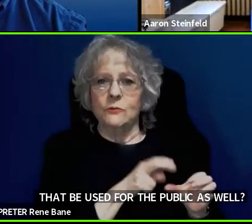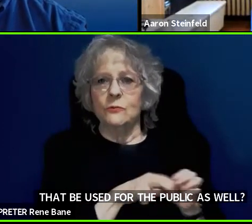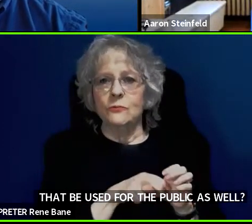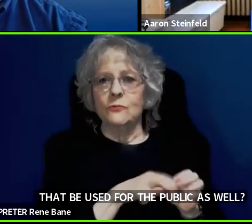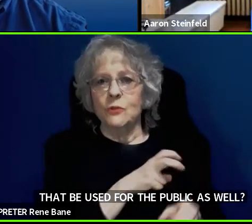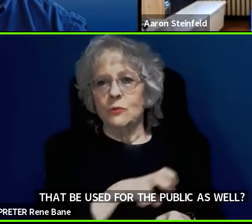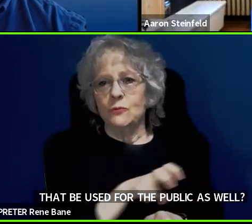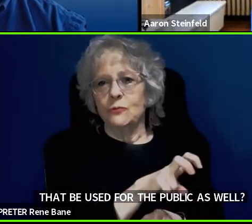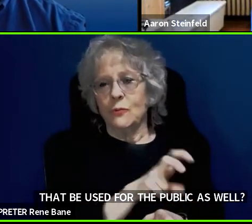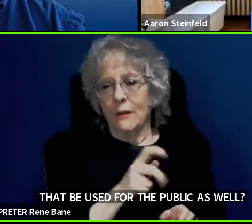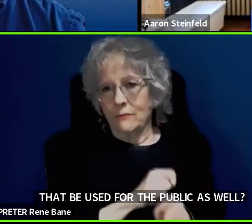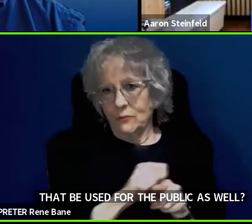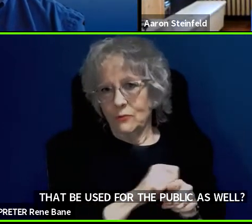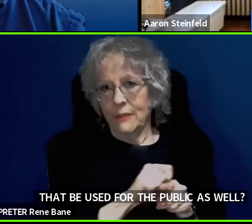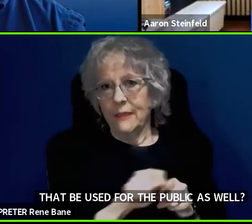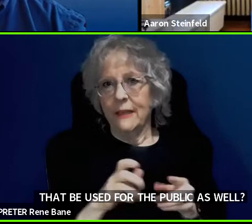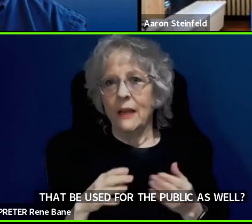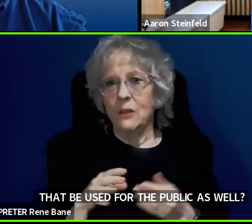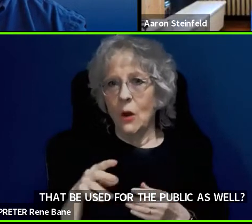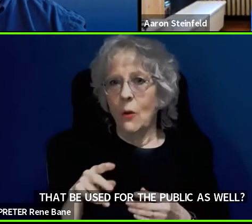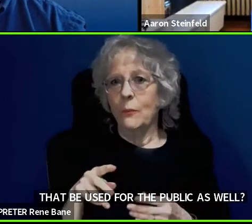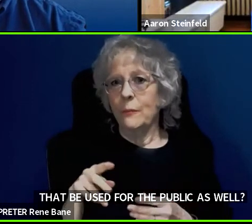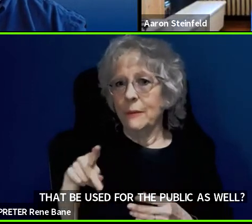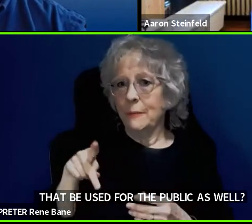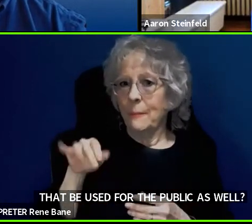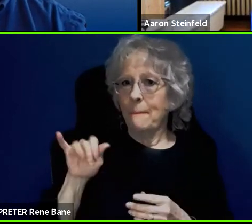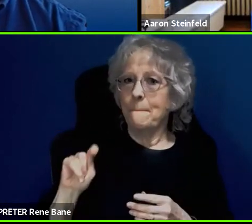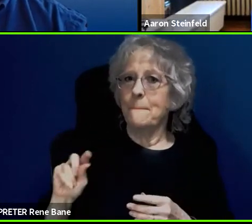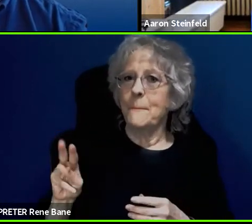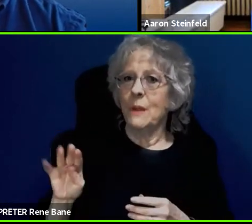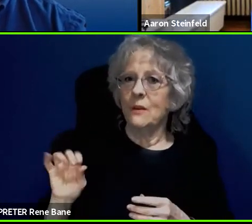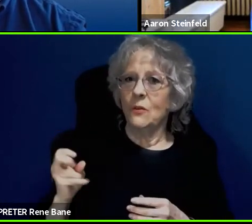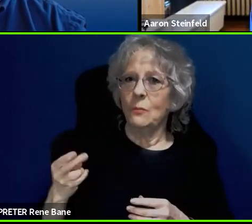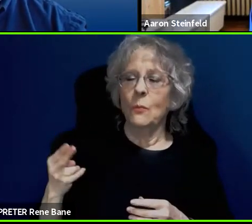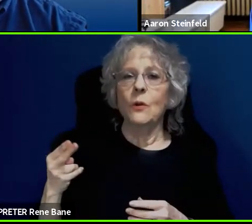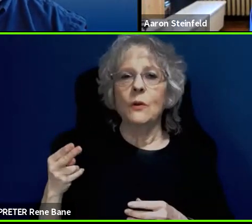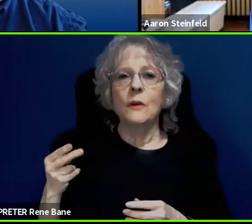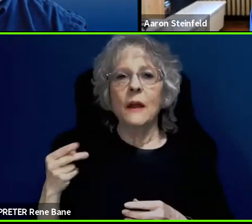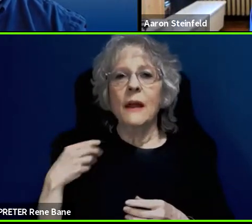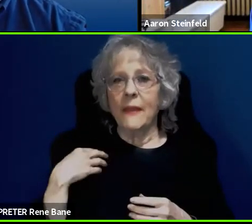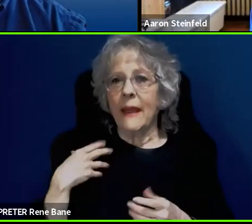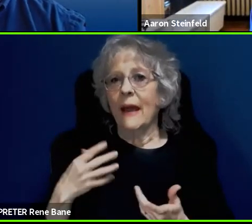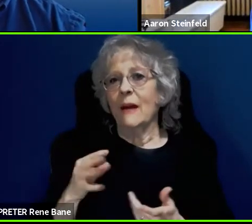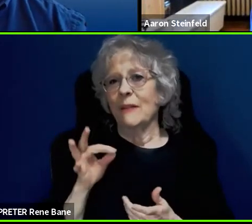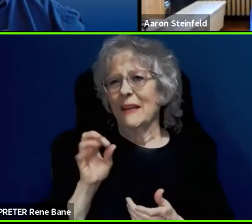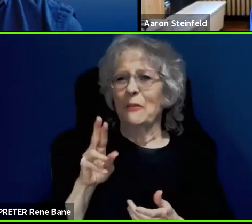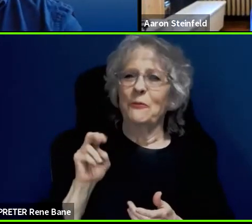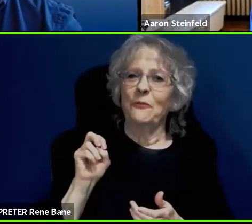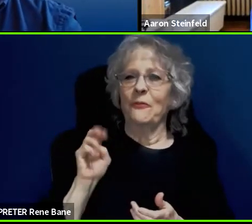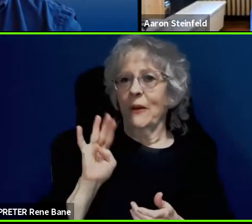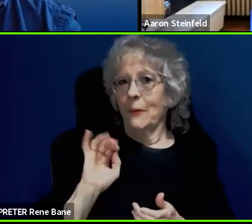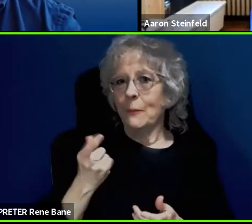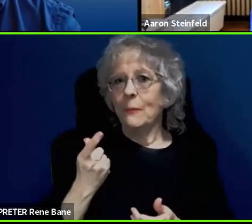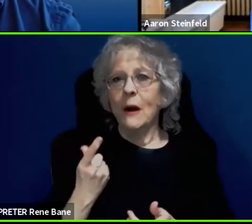they have a fare box available for part of the travel training purposes. I think there is an